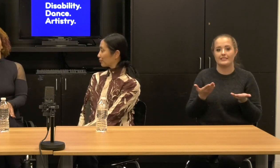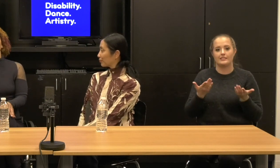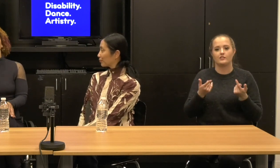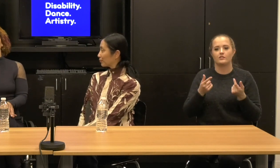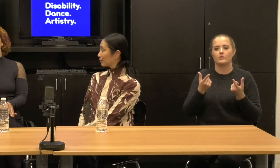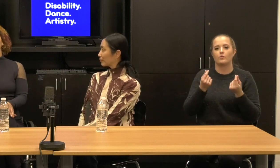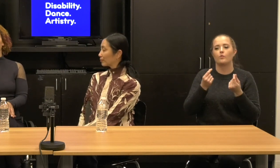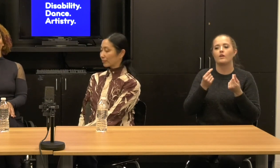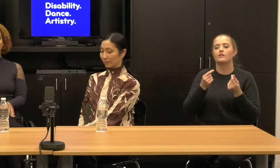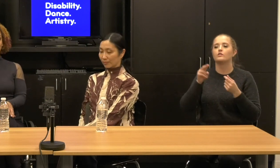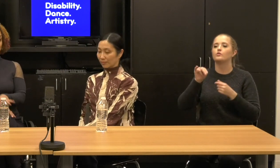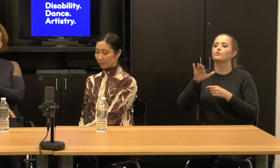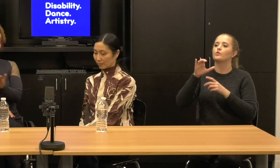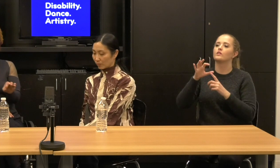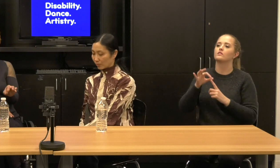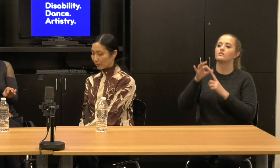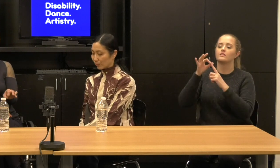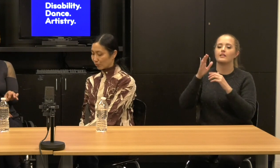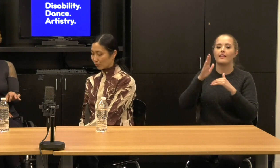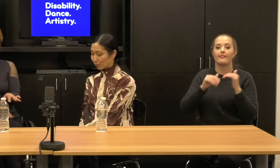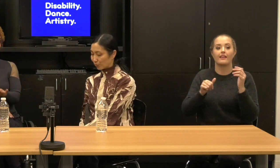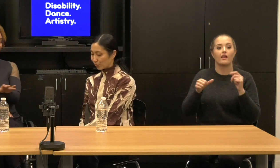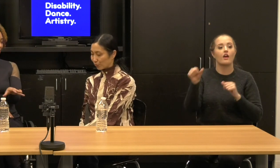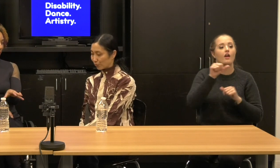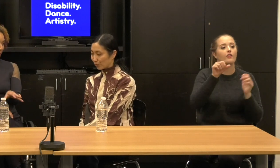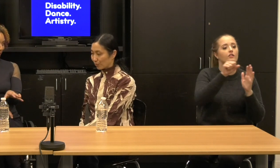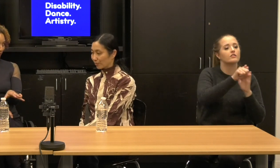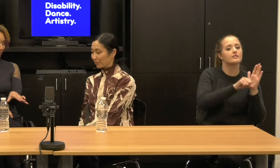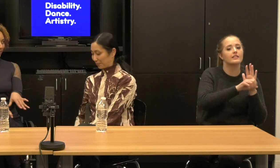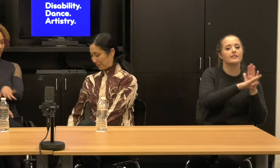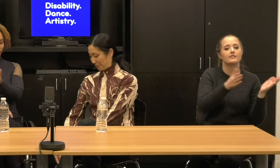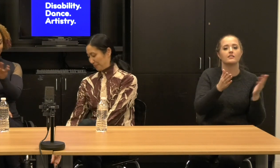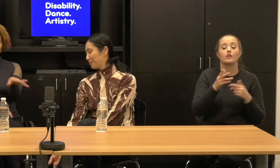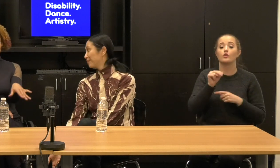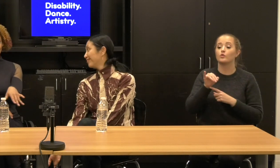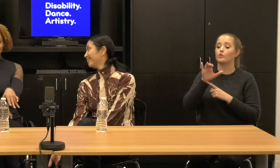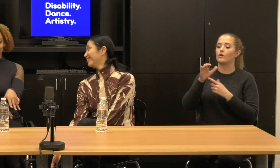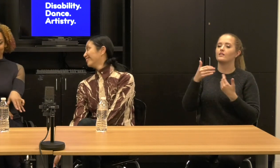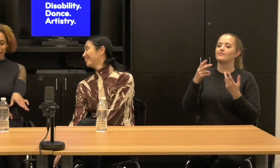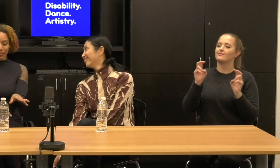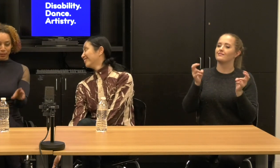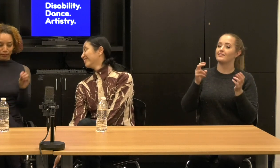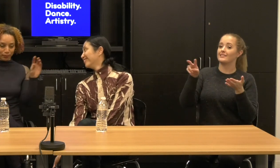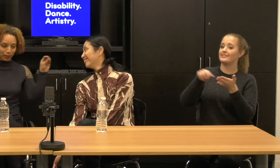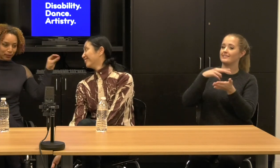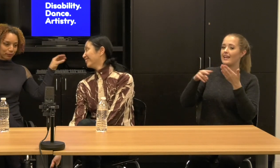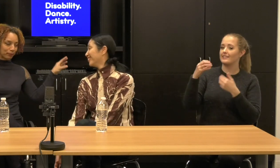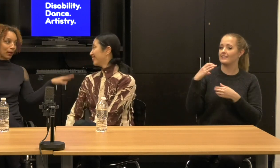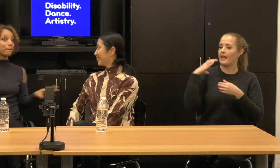I don't think, I mean I think New York has this mythology about itself as the dance capital, but it has sophisticated dance audiences and blah blah, blah, blah, blah.